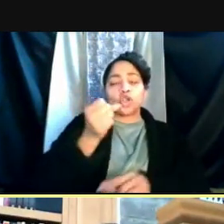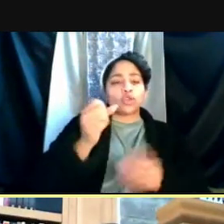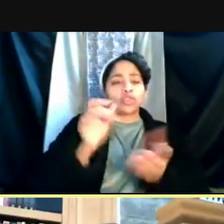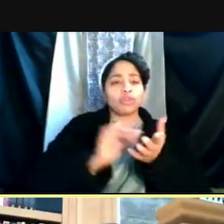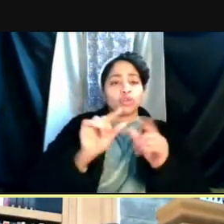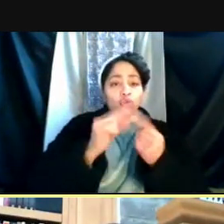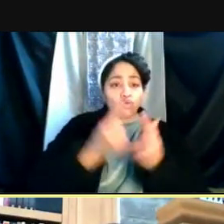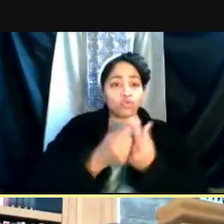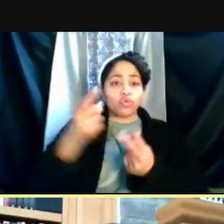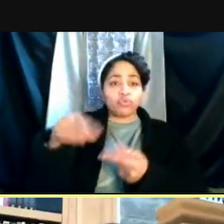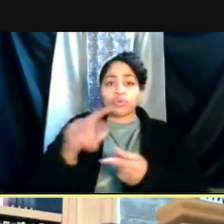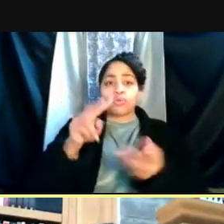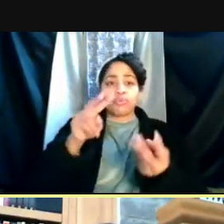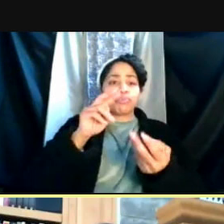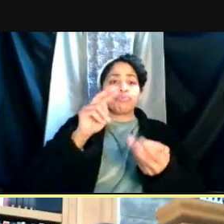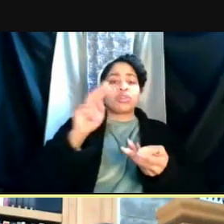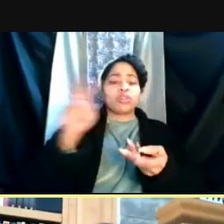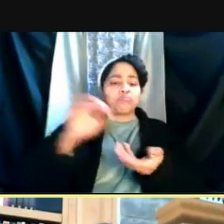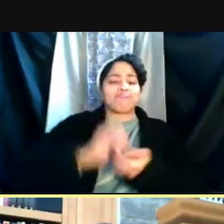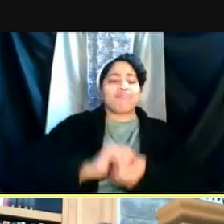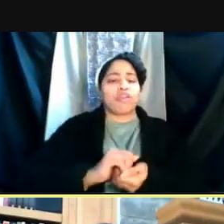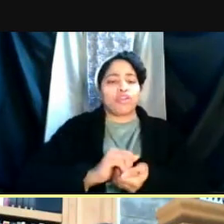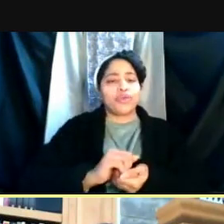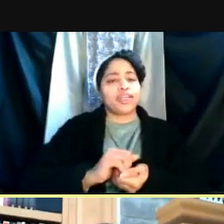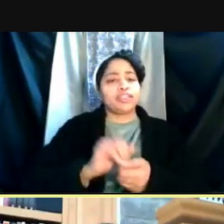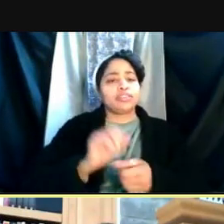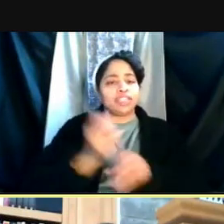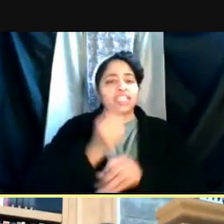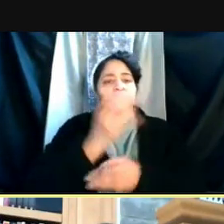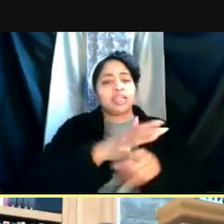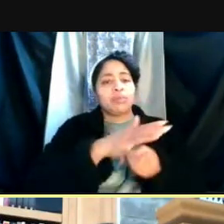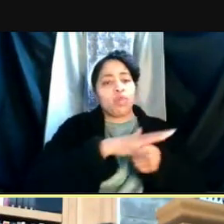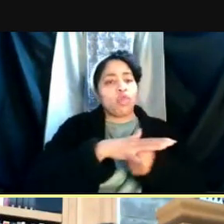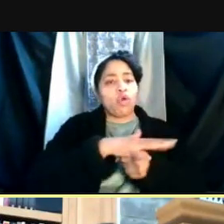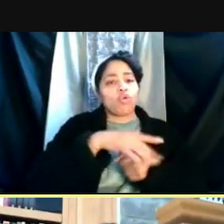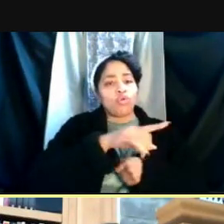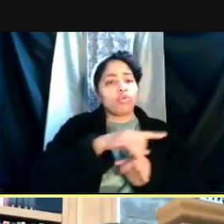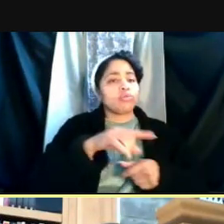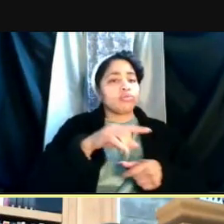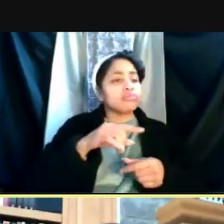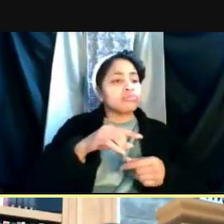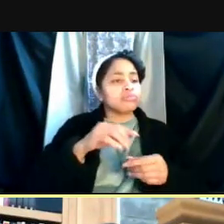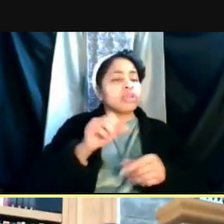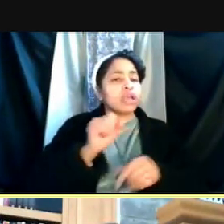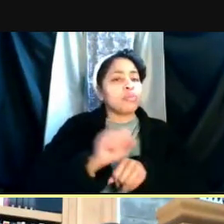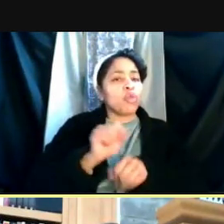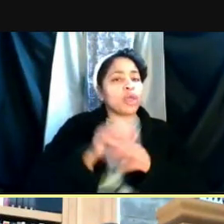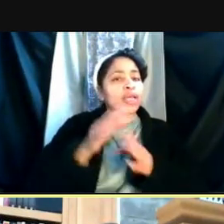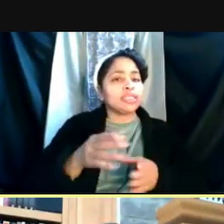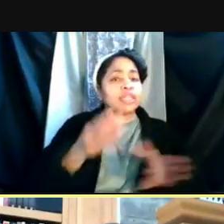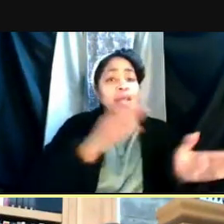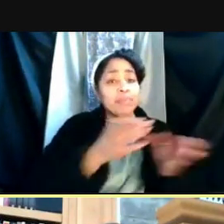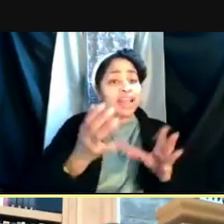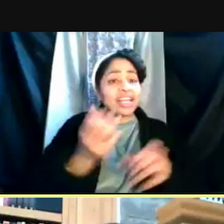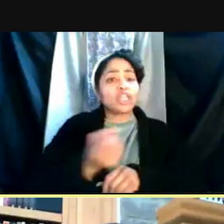they're partnering together to help get some of the local school employees vaccinated. And the plan is to do about 1,200 elementary school